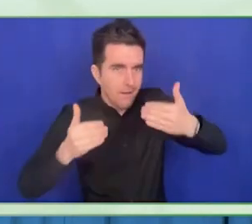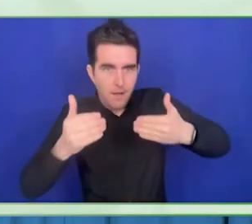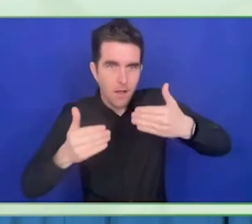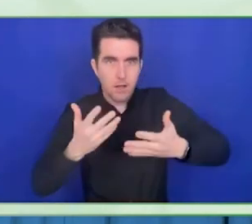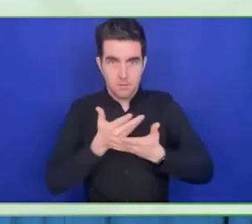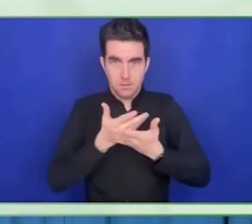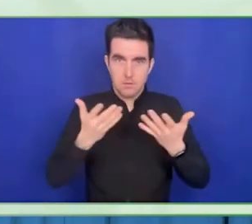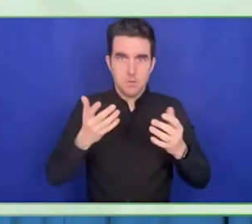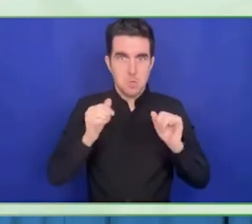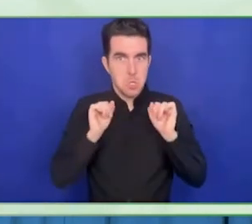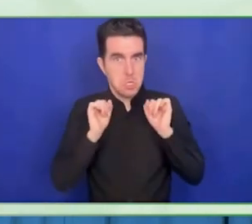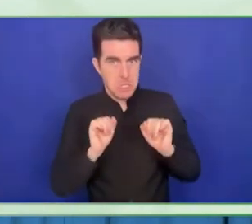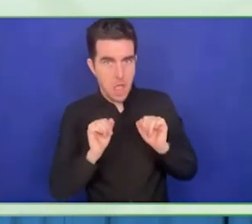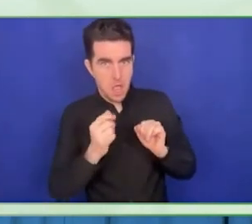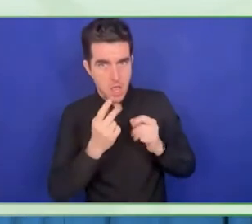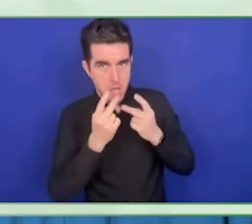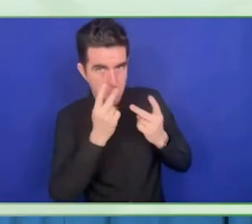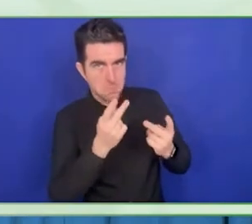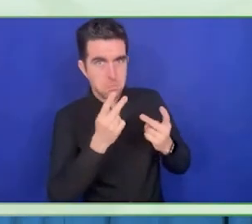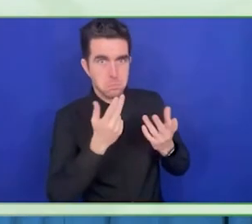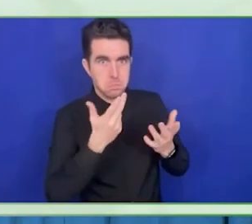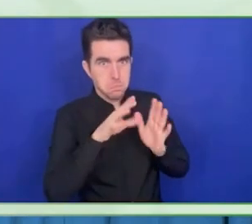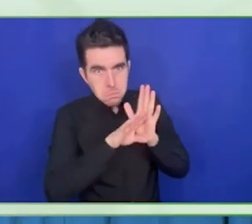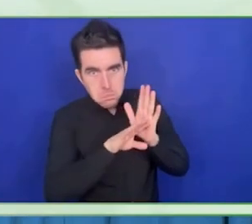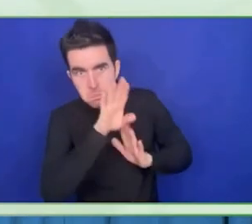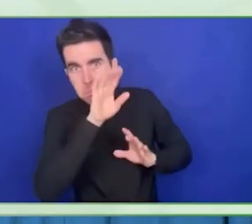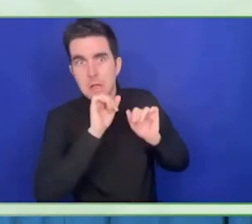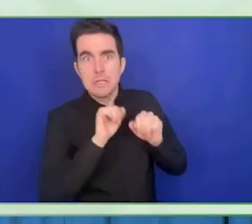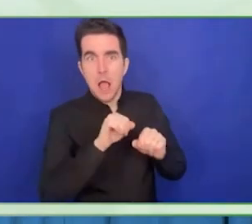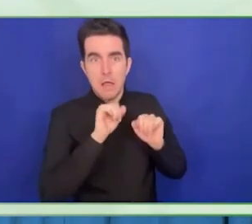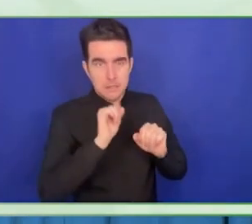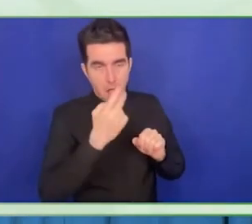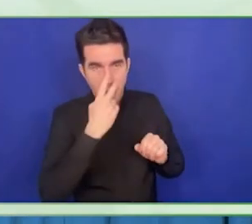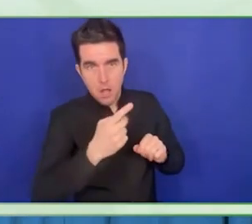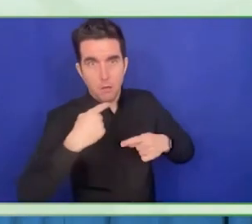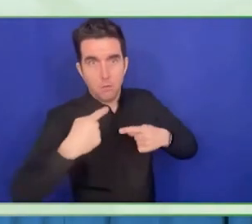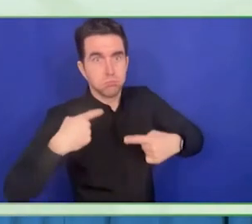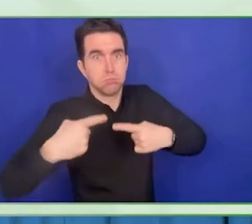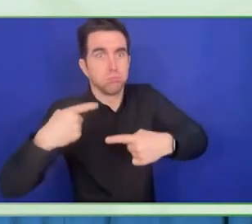We have four programs, B explain briefly one by one.